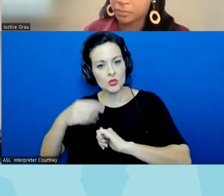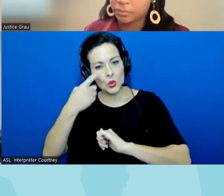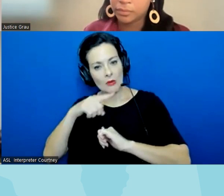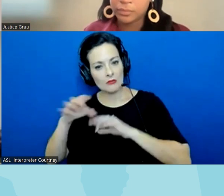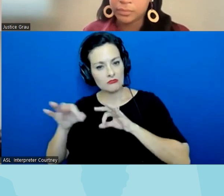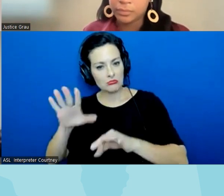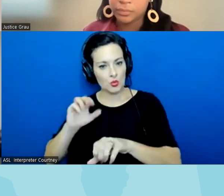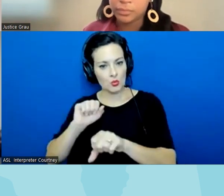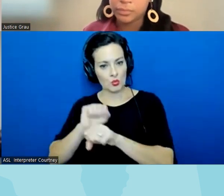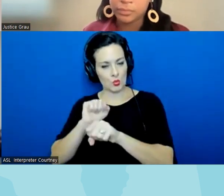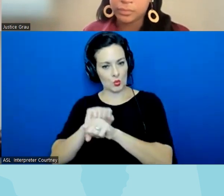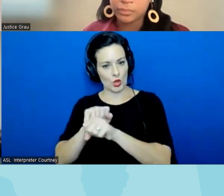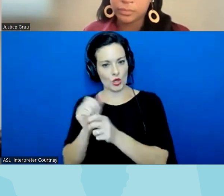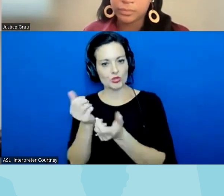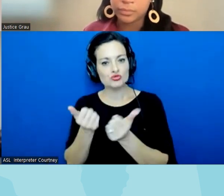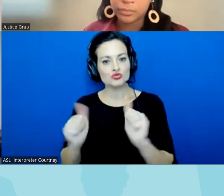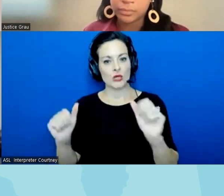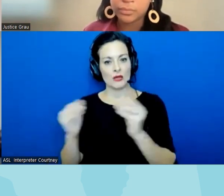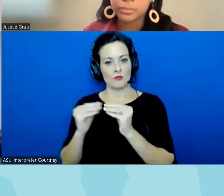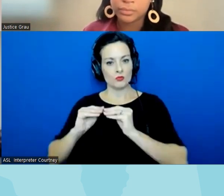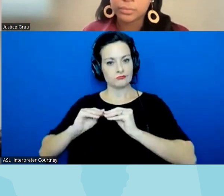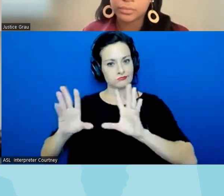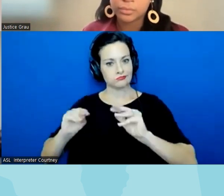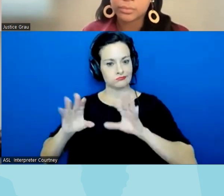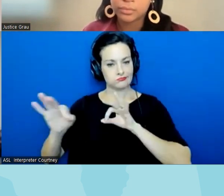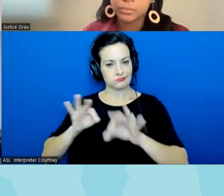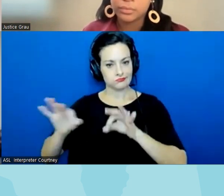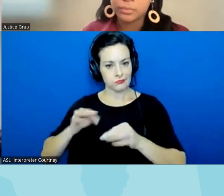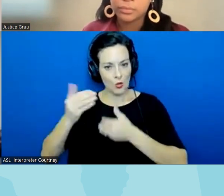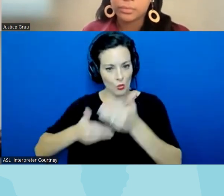to eliminate that pipeline um what progress has been made and then and then yes the intersection